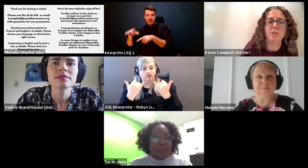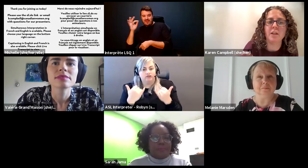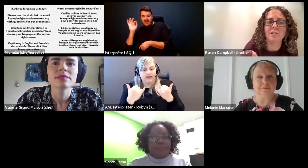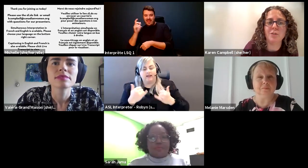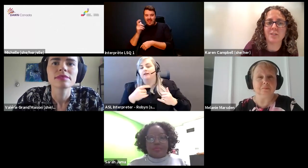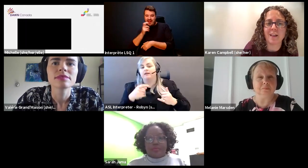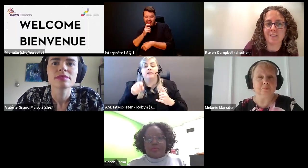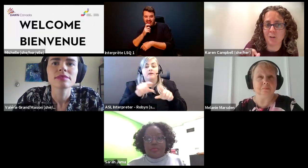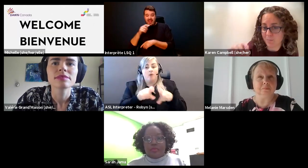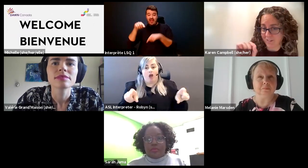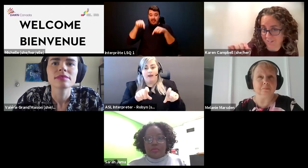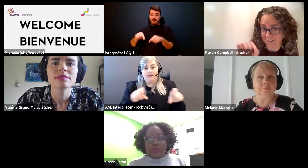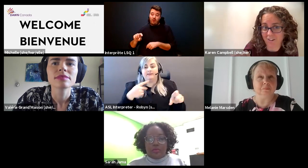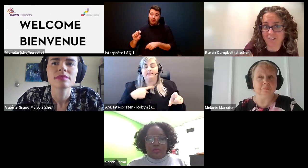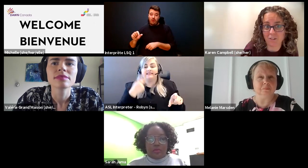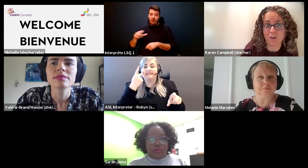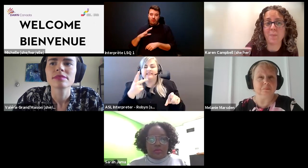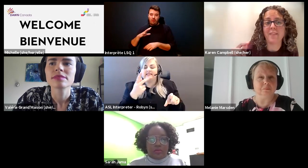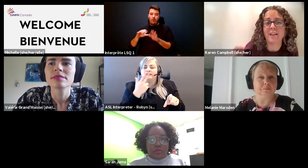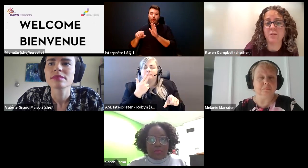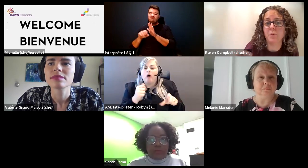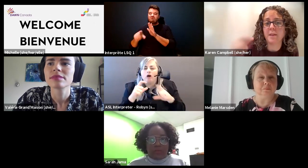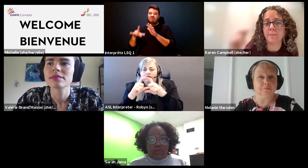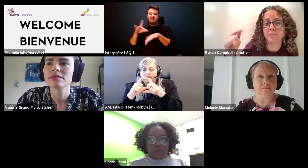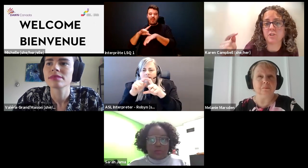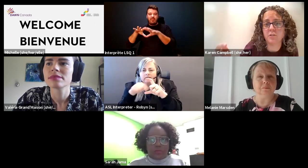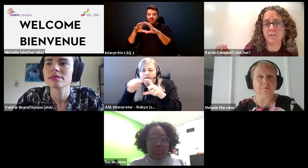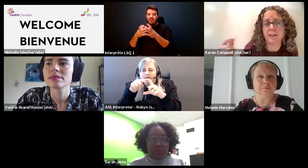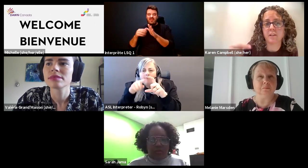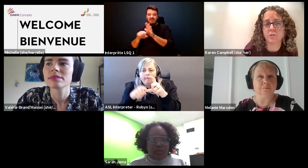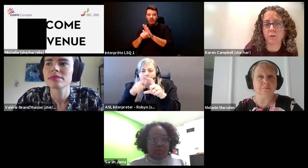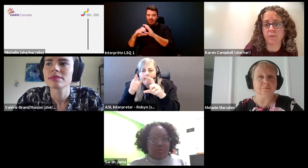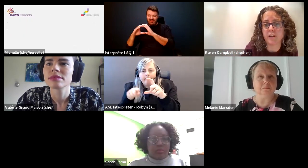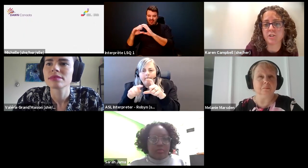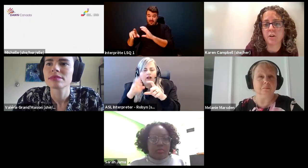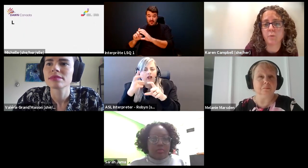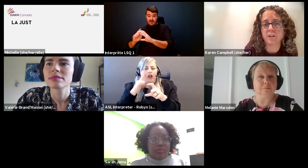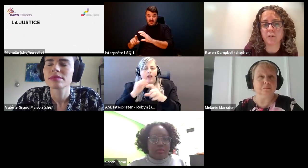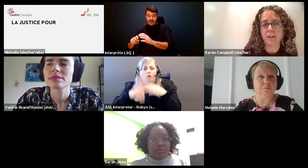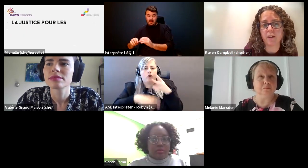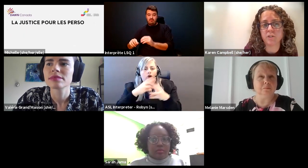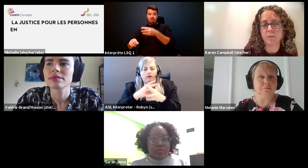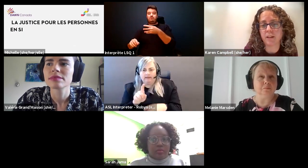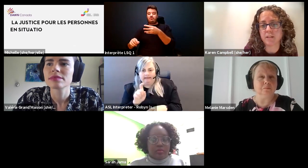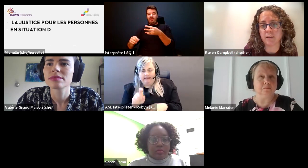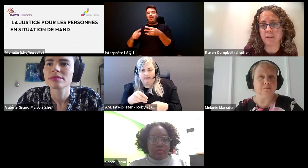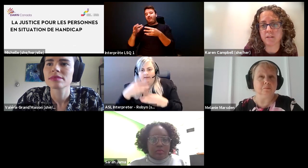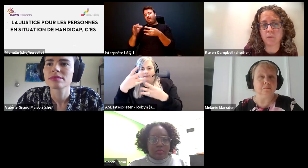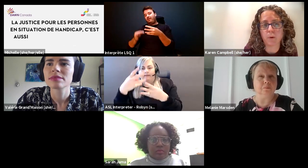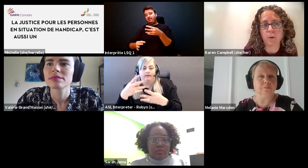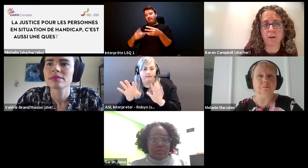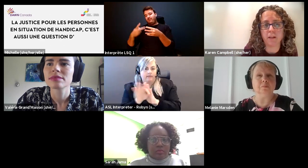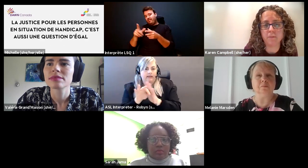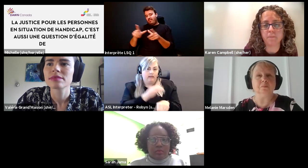Karen Campbell (she/her): You can use that Globe click on the globe and then you will be able to choose English or French whichever language you would like to listen to the webinar in.